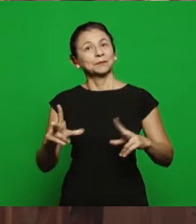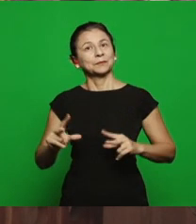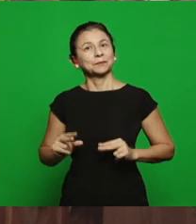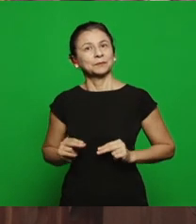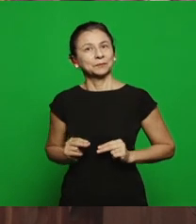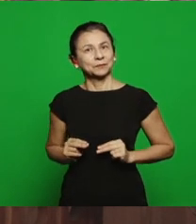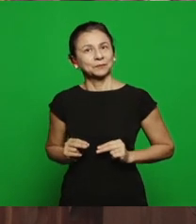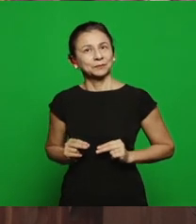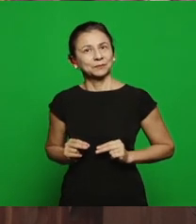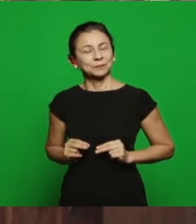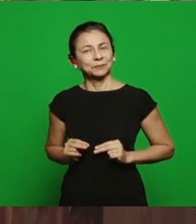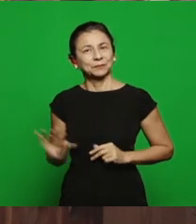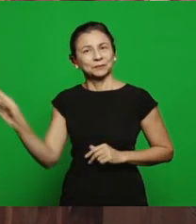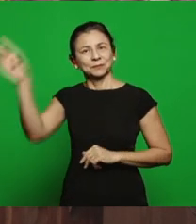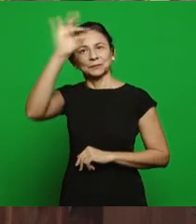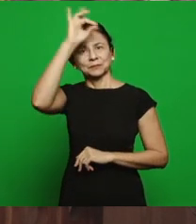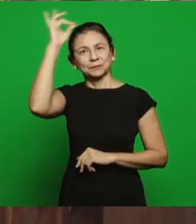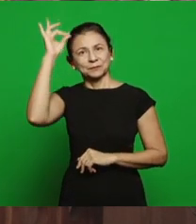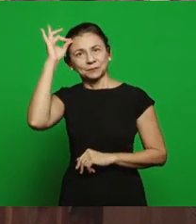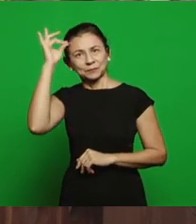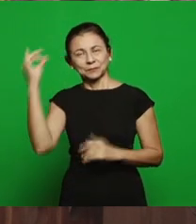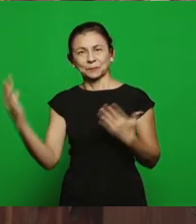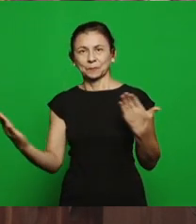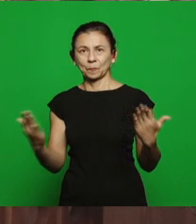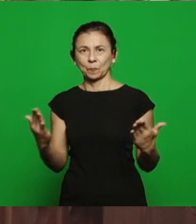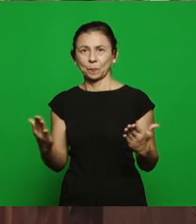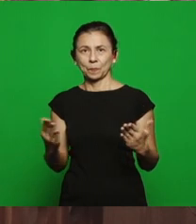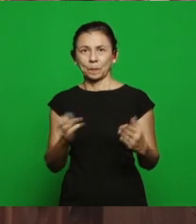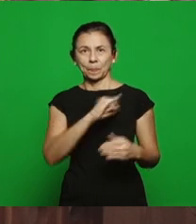Jezebel, the unfaithful church, just wants something